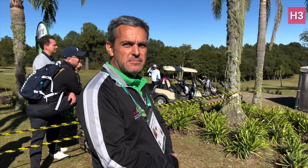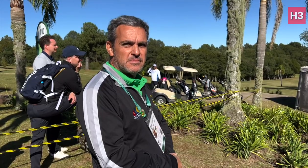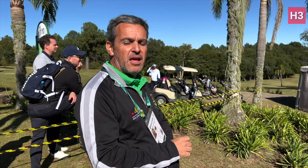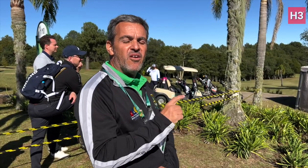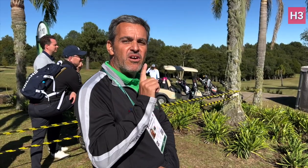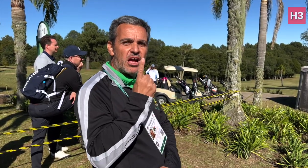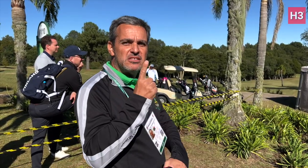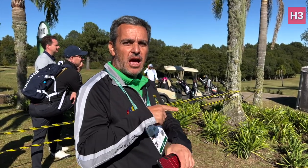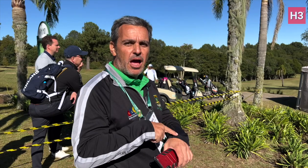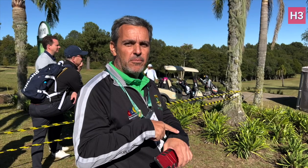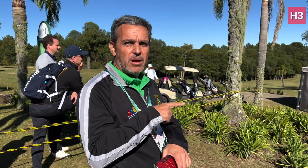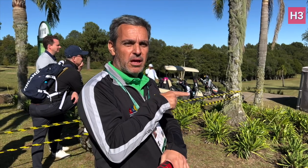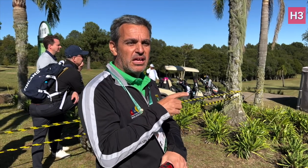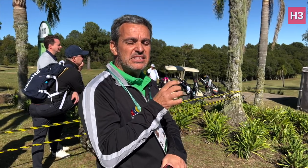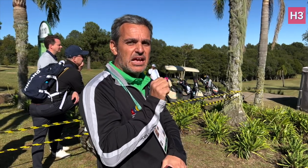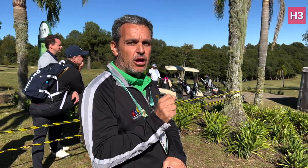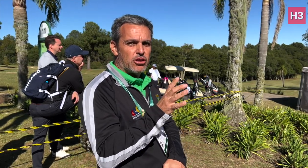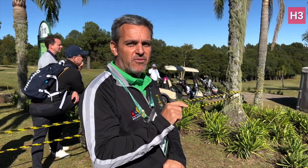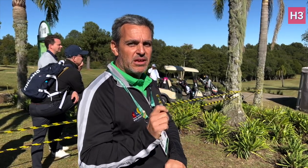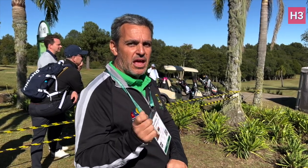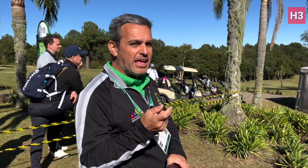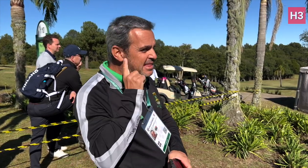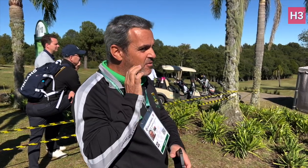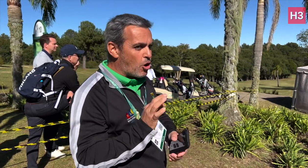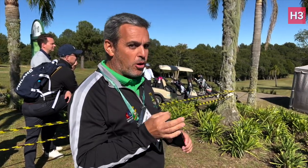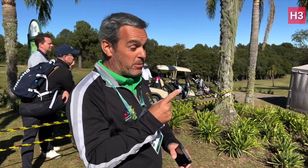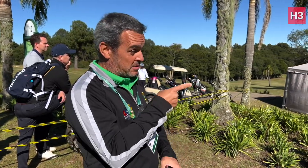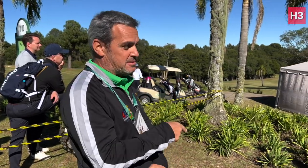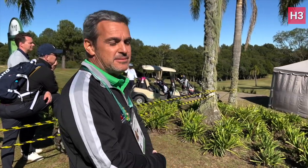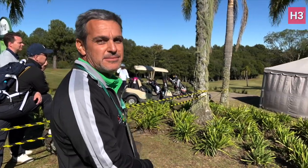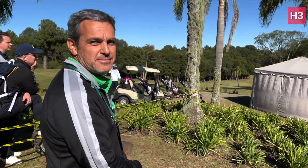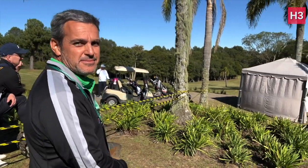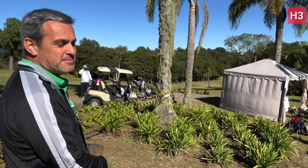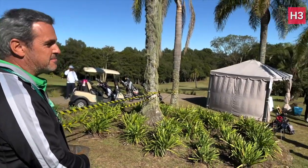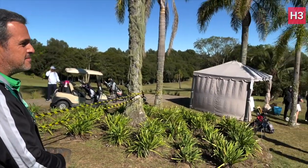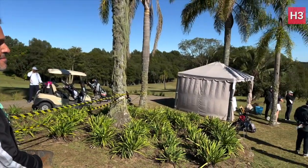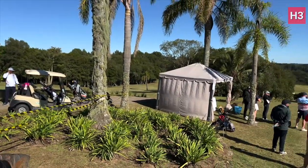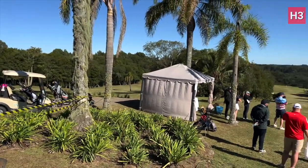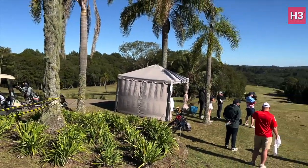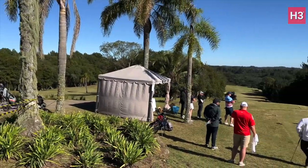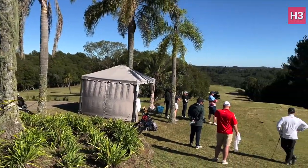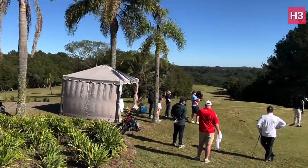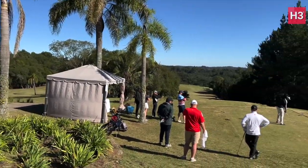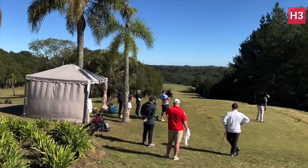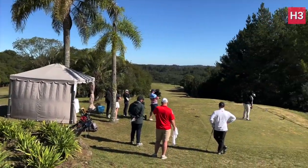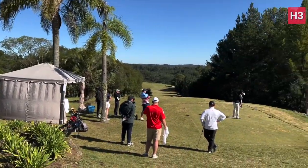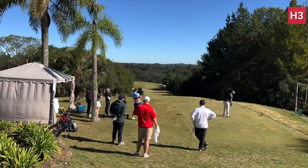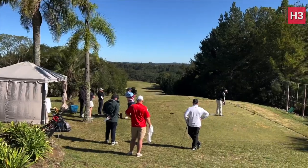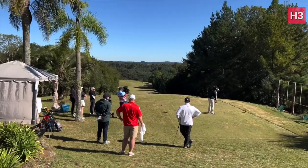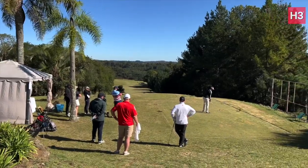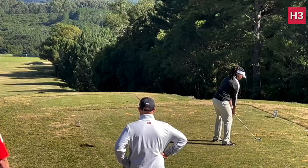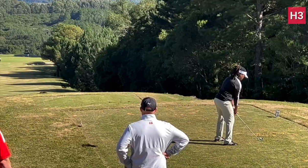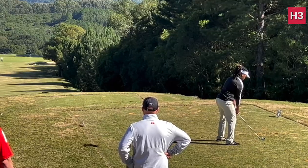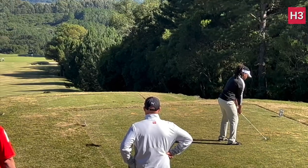It’s the first time that a South Africa team is participating as golfers.